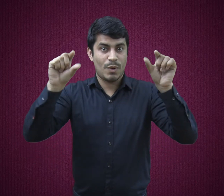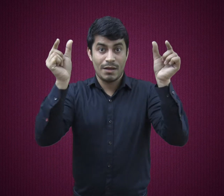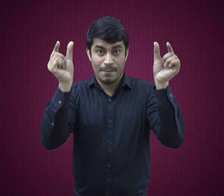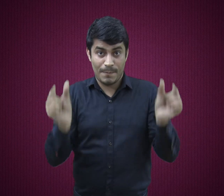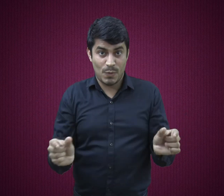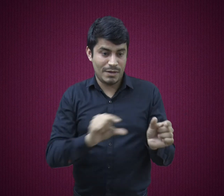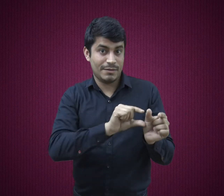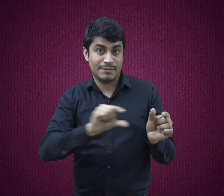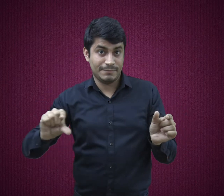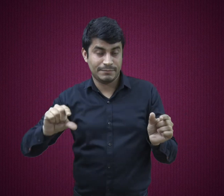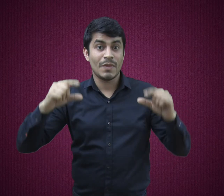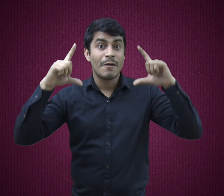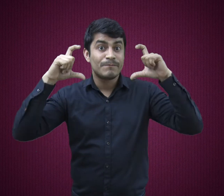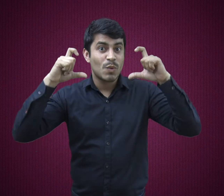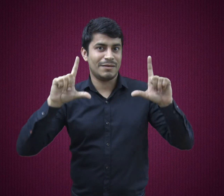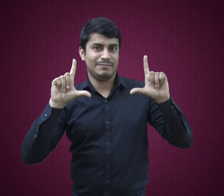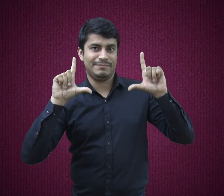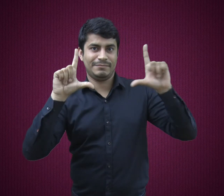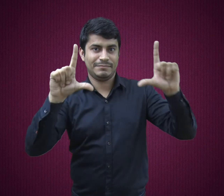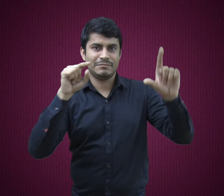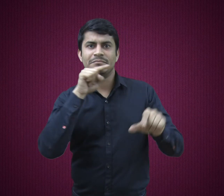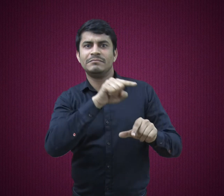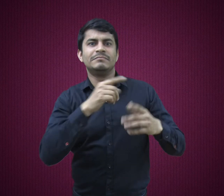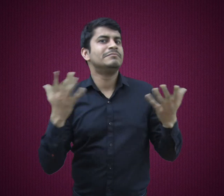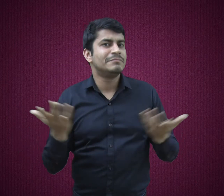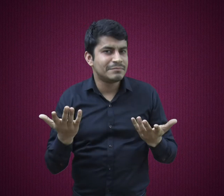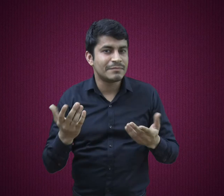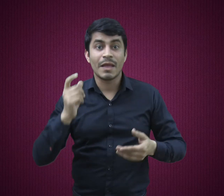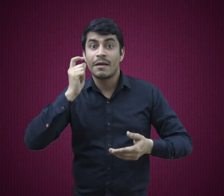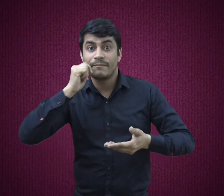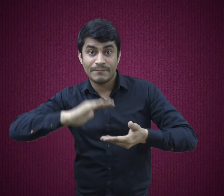Today, we are going to make a photo frame.